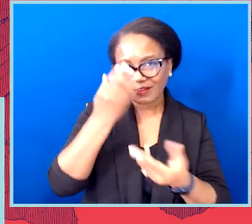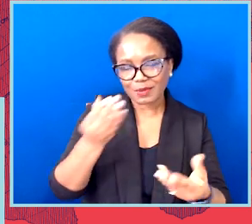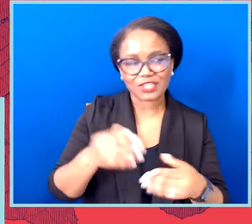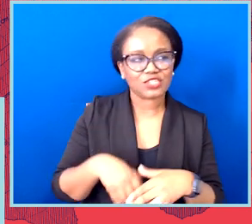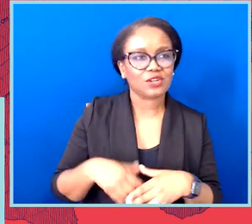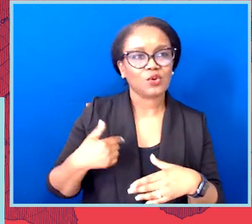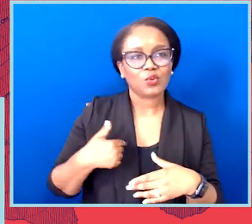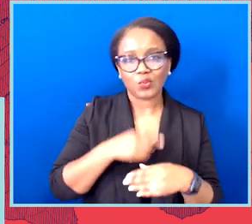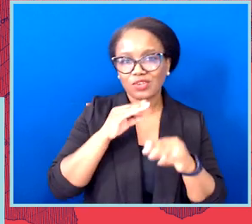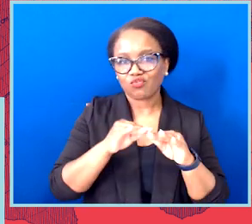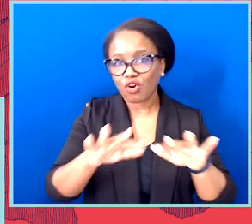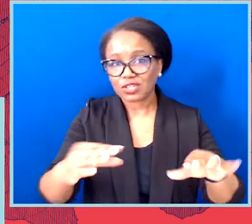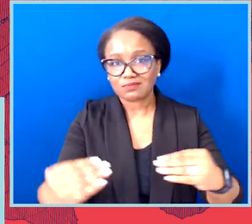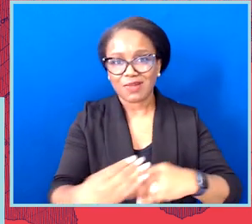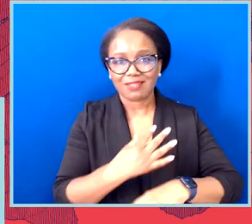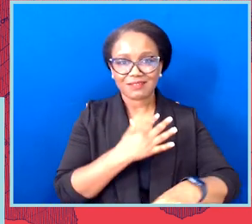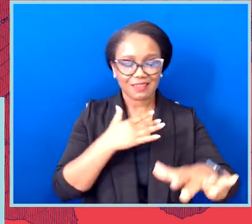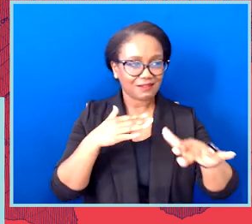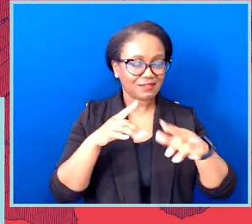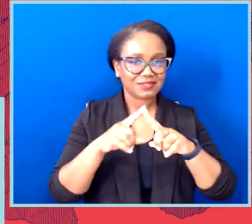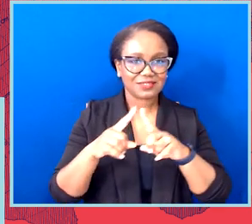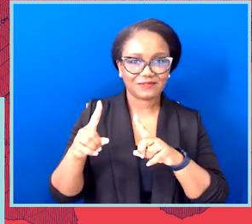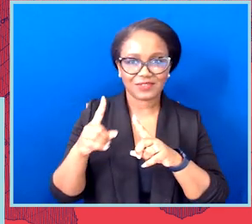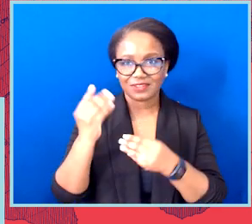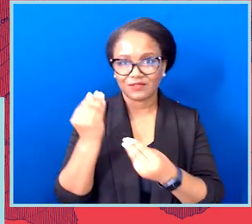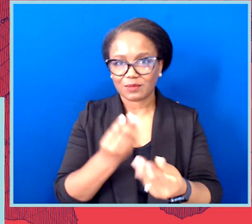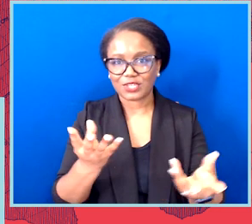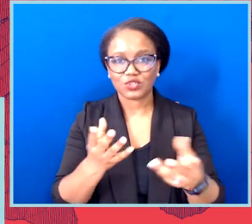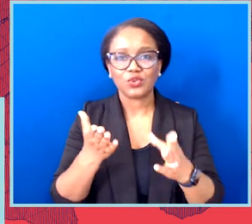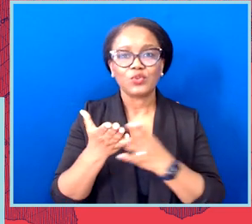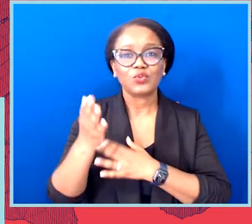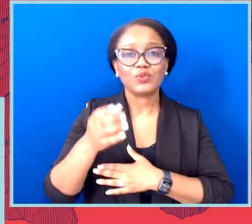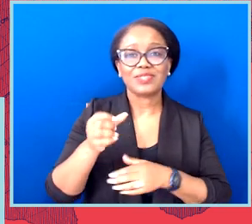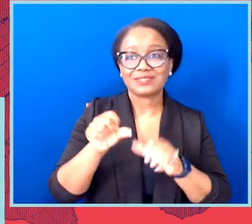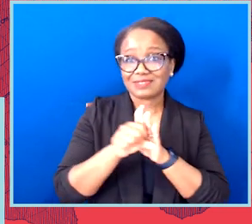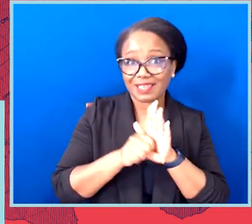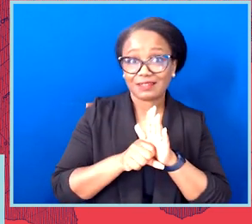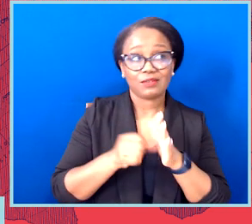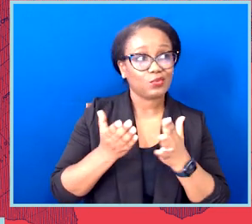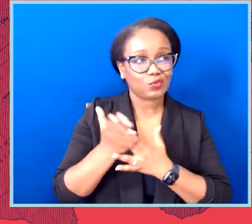strategies both in individual states and in the south and across the region as a whole.